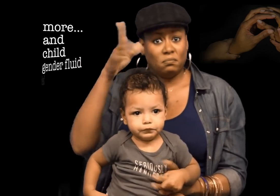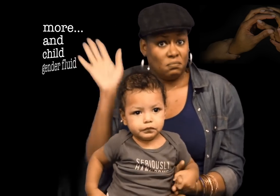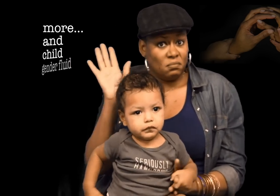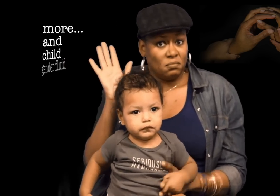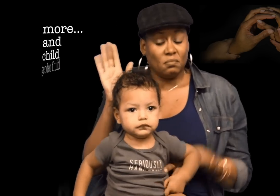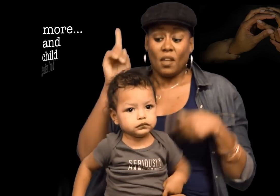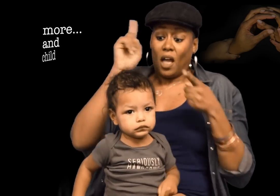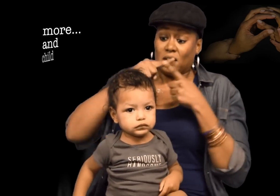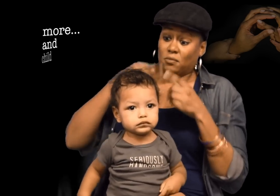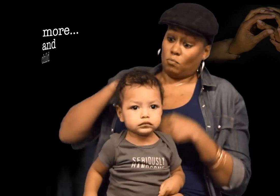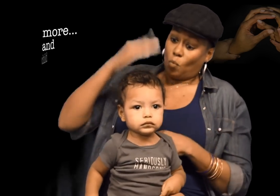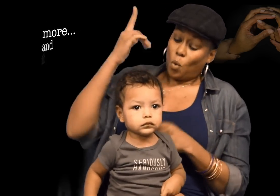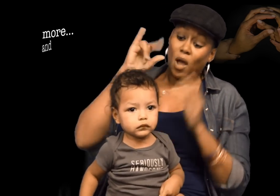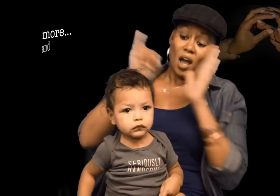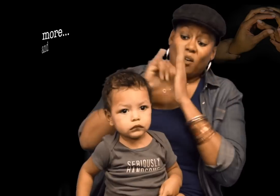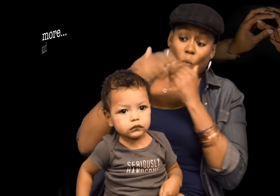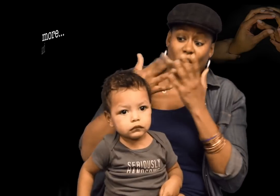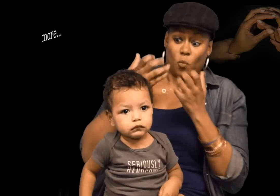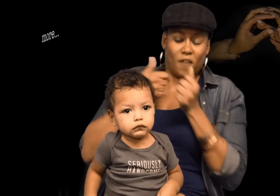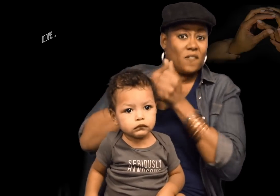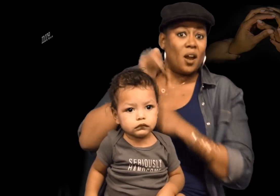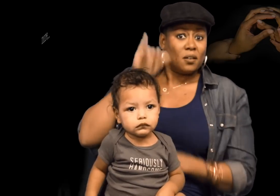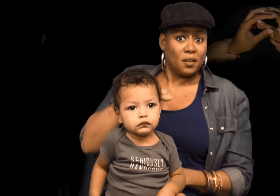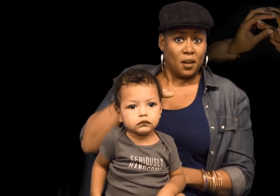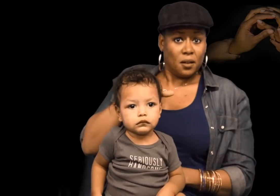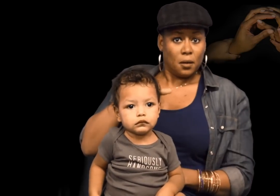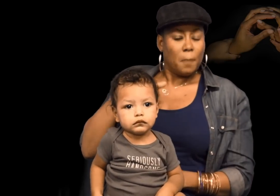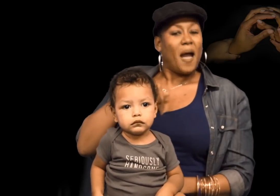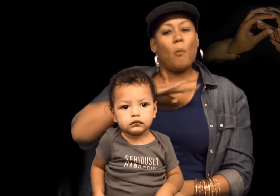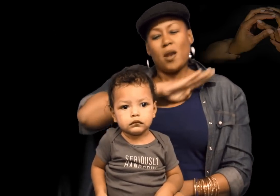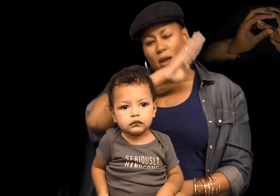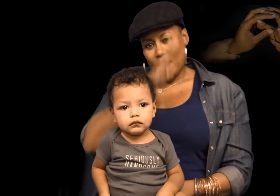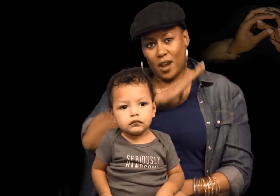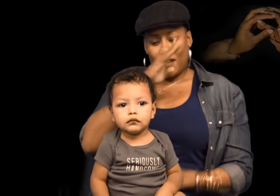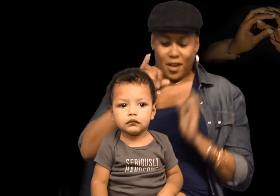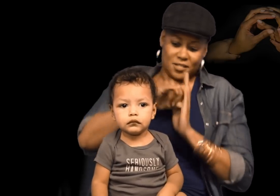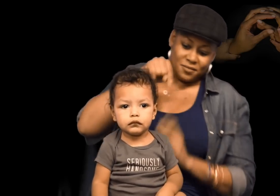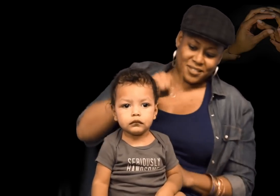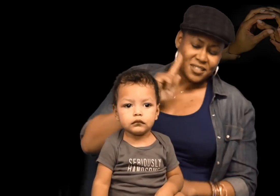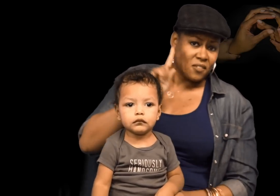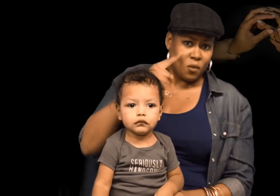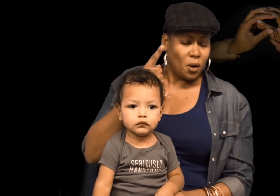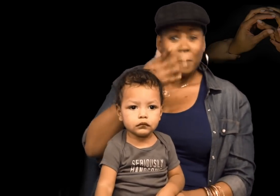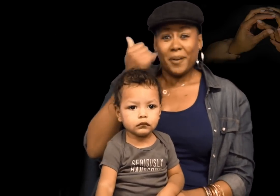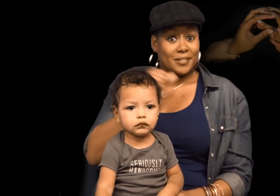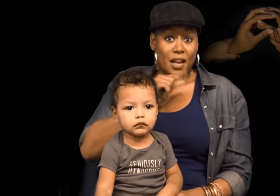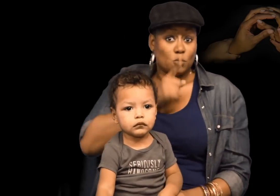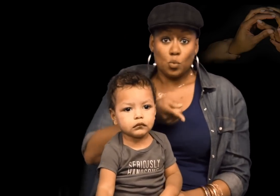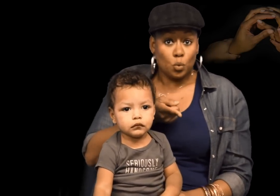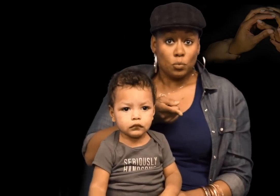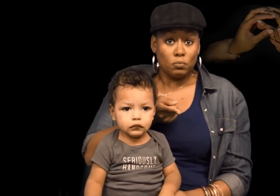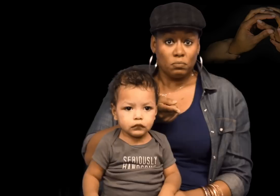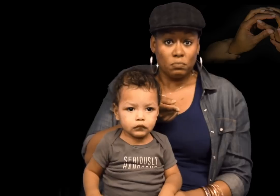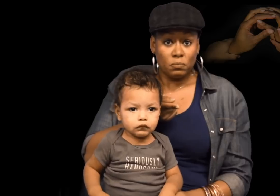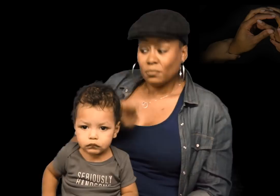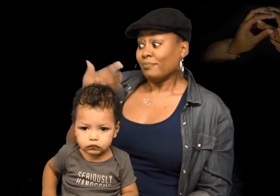Until xe gets older x’s identity will be whatever xe decides and we will honor that. But I would never, ever identify xe as Deaf only, because that is NOT true.